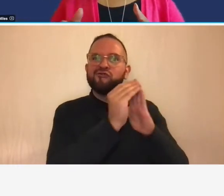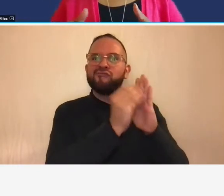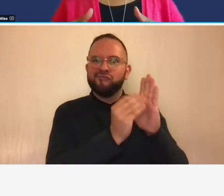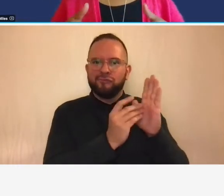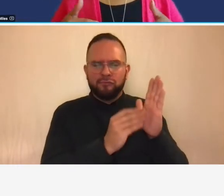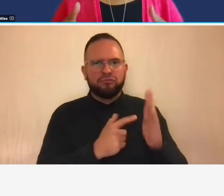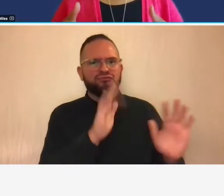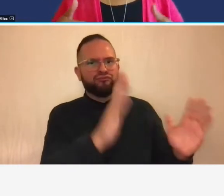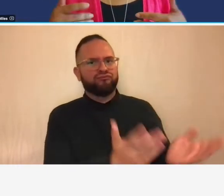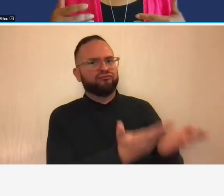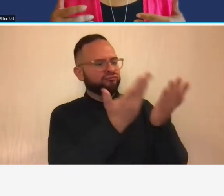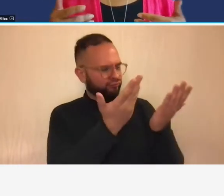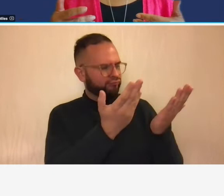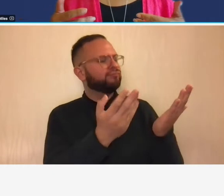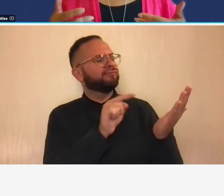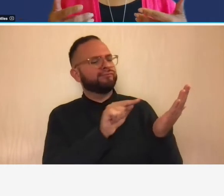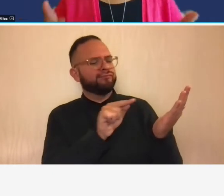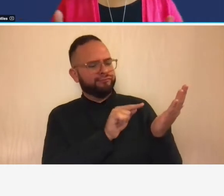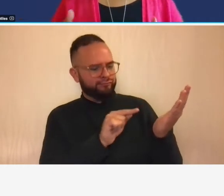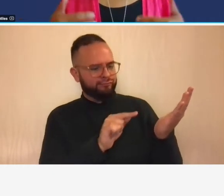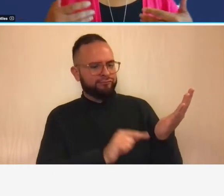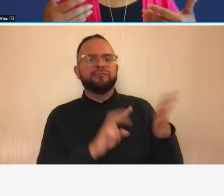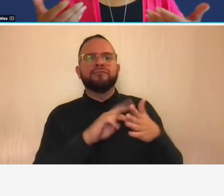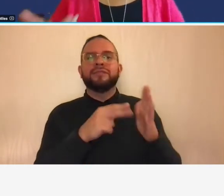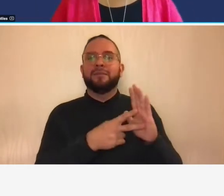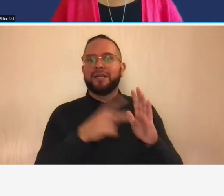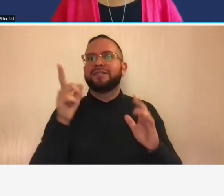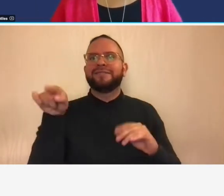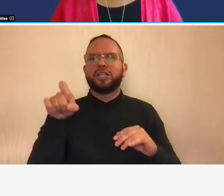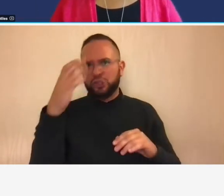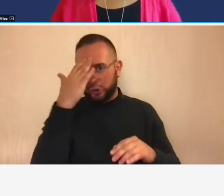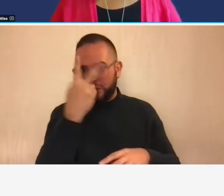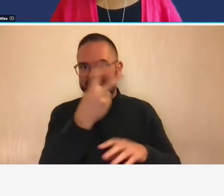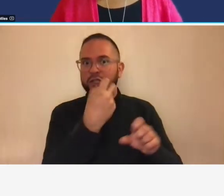the information was was um processed and your financial statements were developed